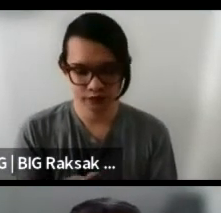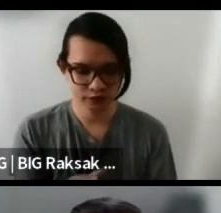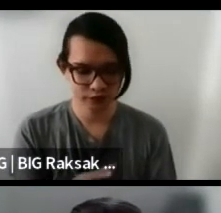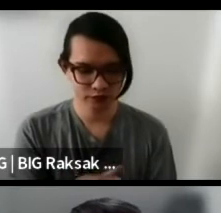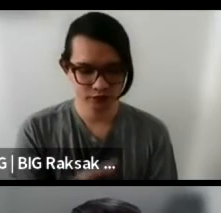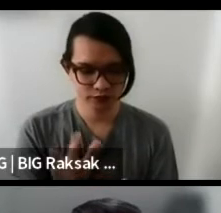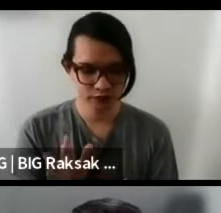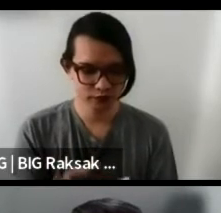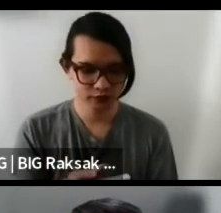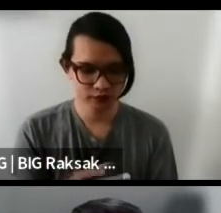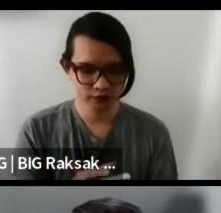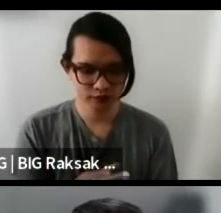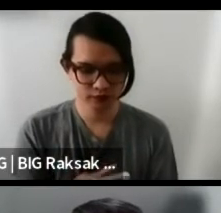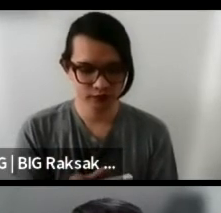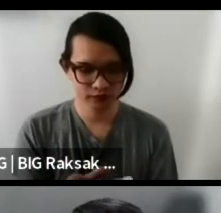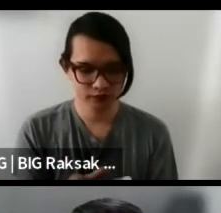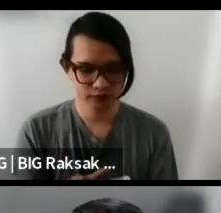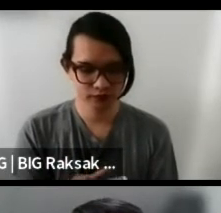(whistling)